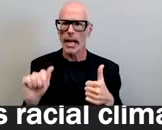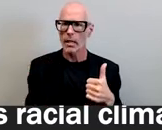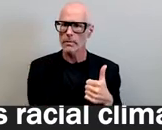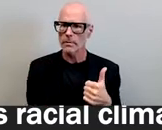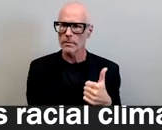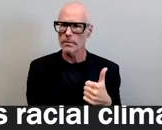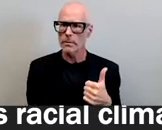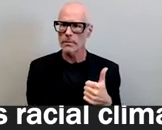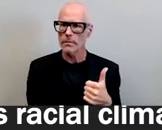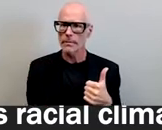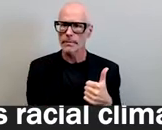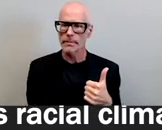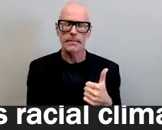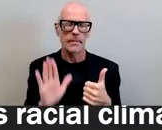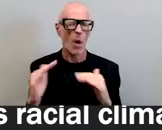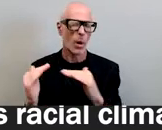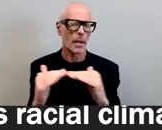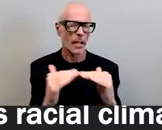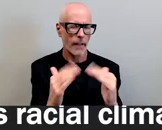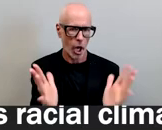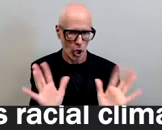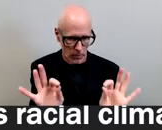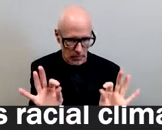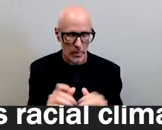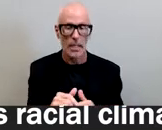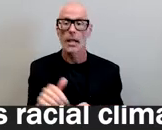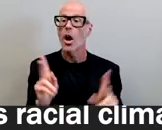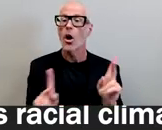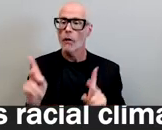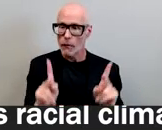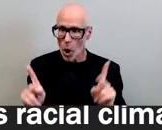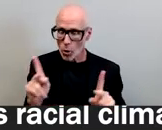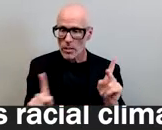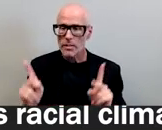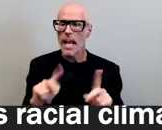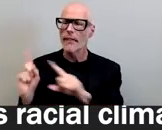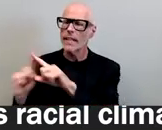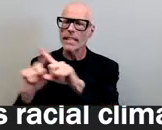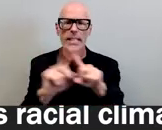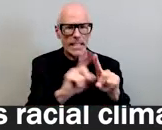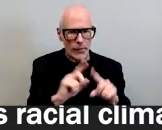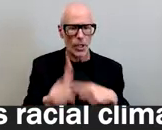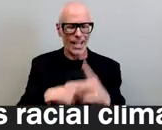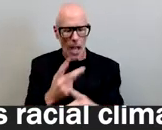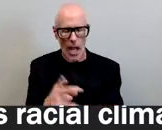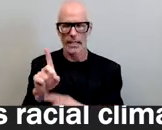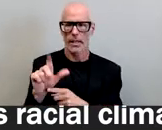i want to be fair here and acknowledge that folks bring various forms of data to the table right